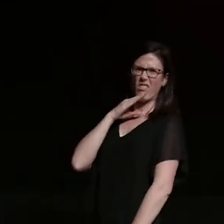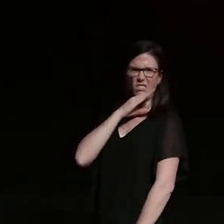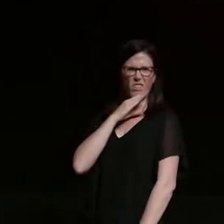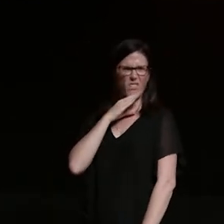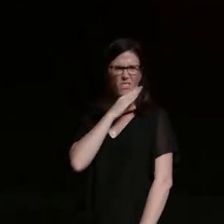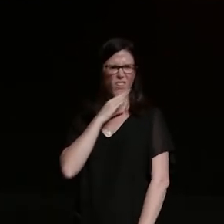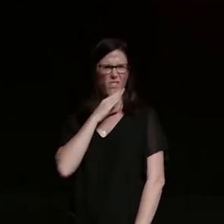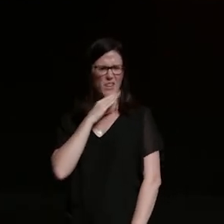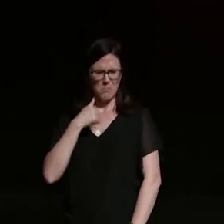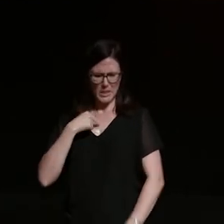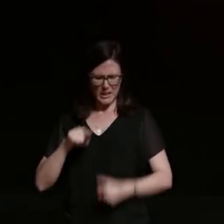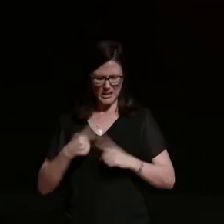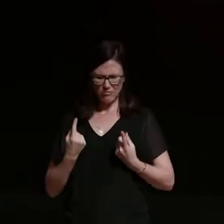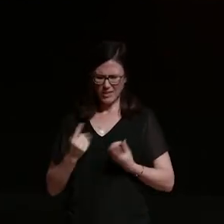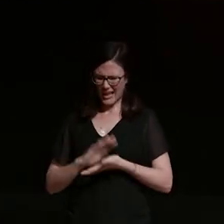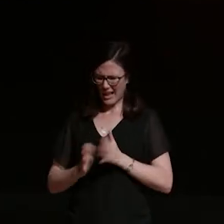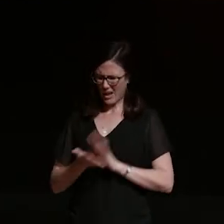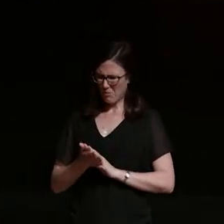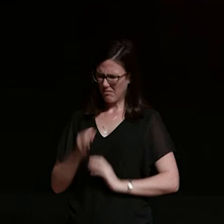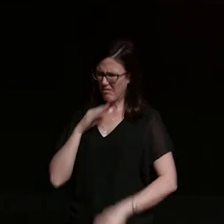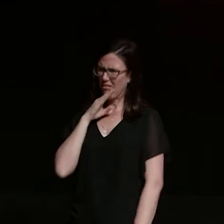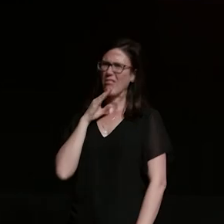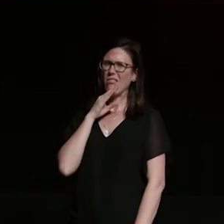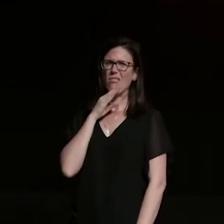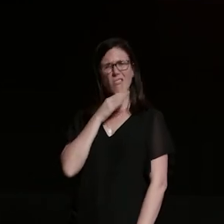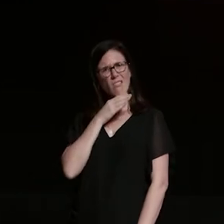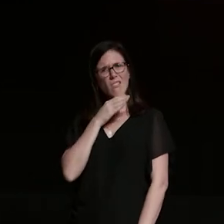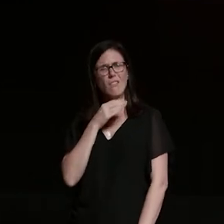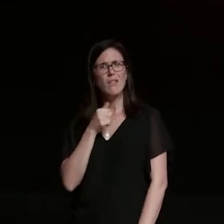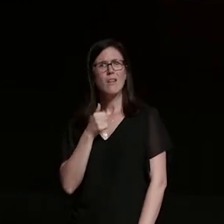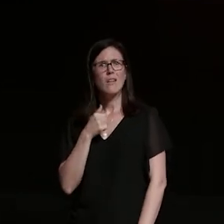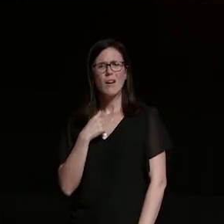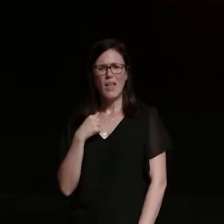from other people so i asked him and i'd been to that event many many times before